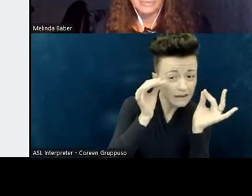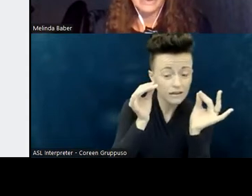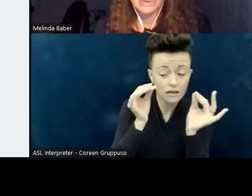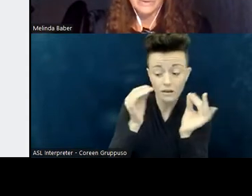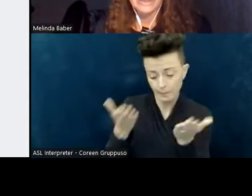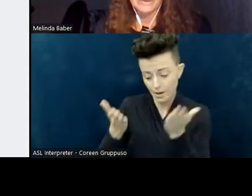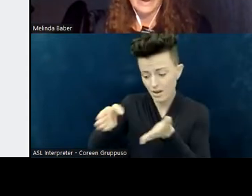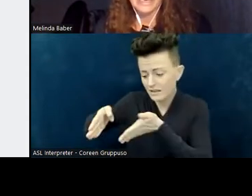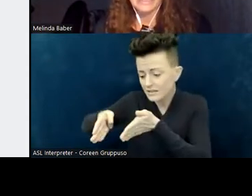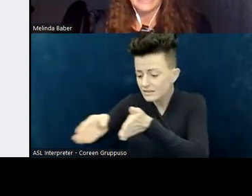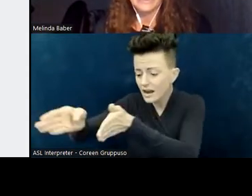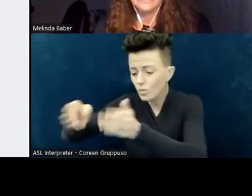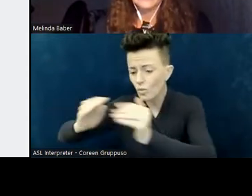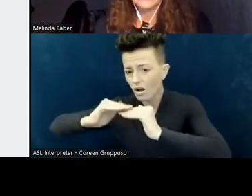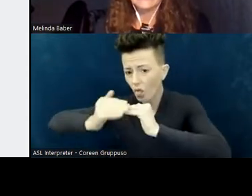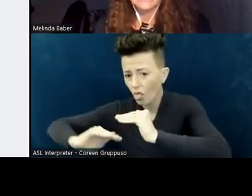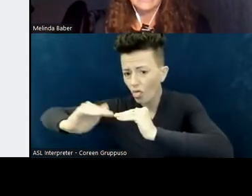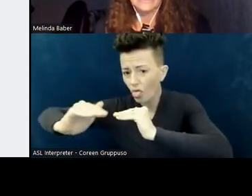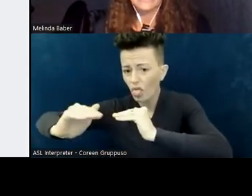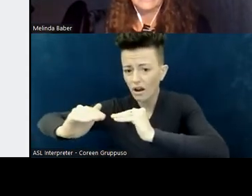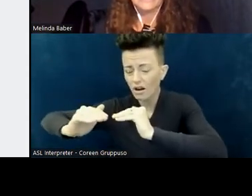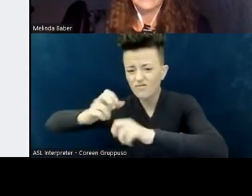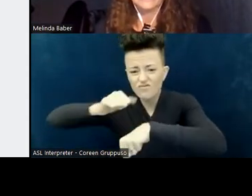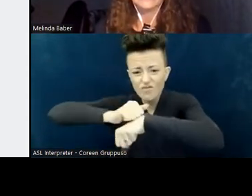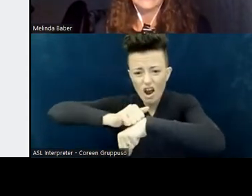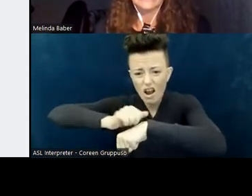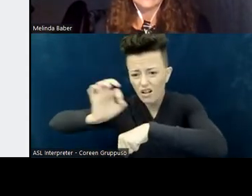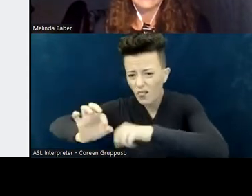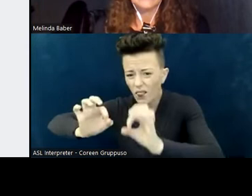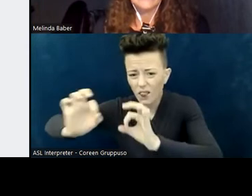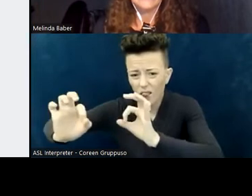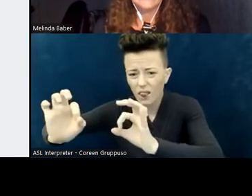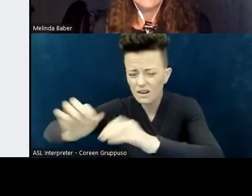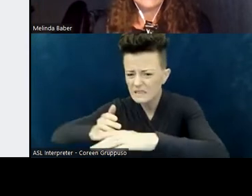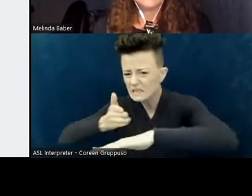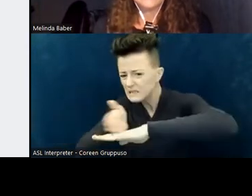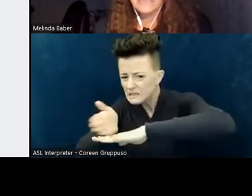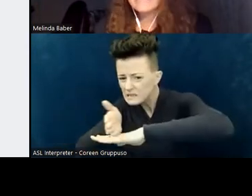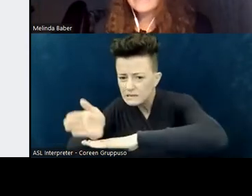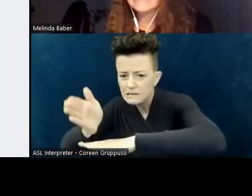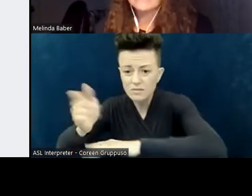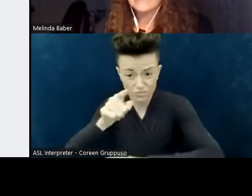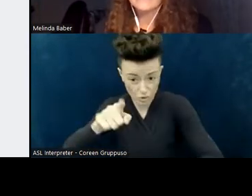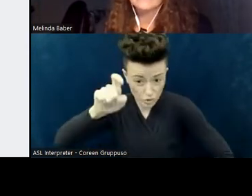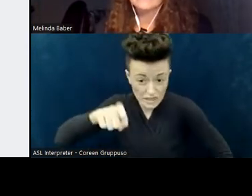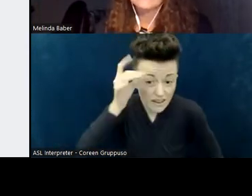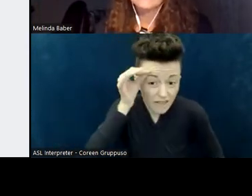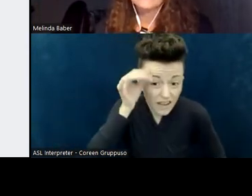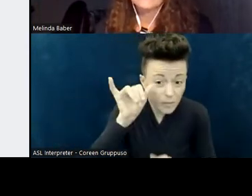or pebbles in your way or uneven ground in order to get there? Do you have to think about...